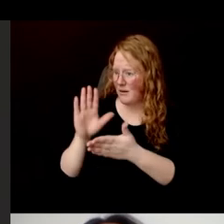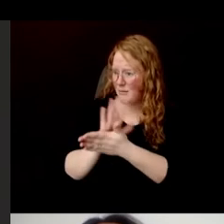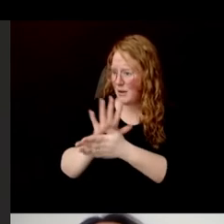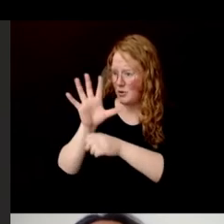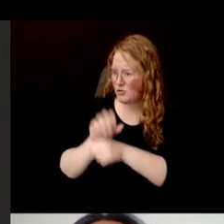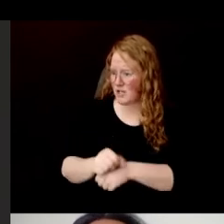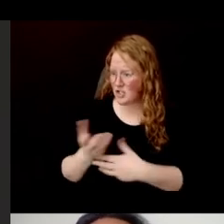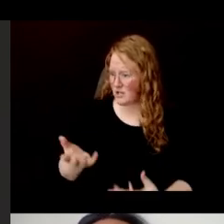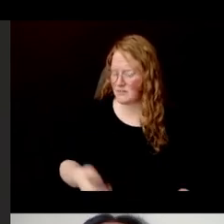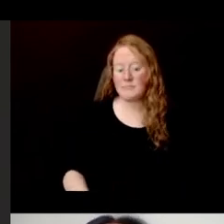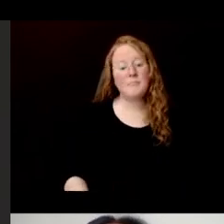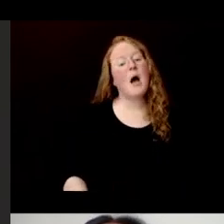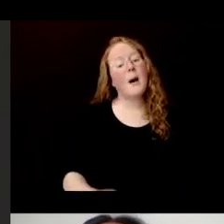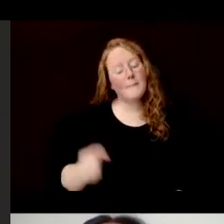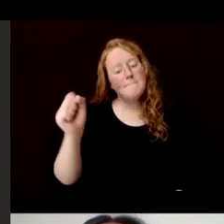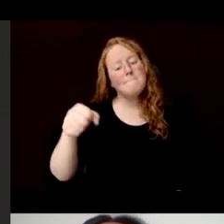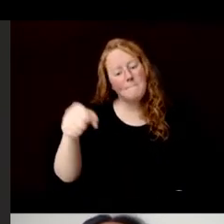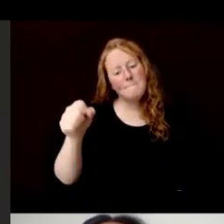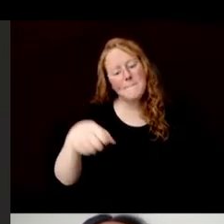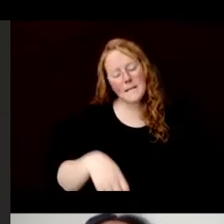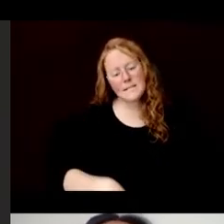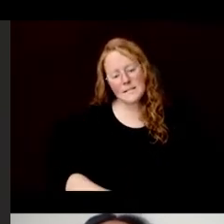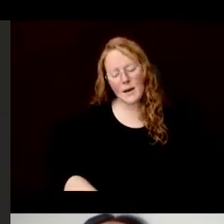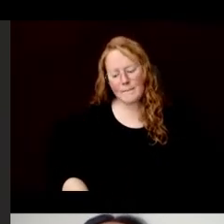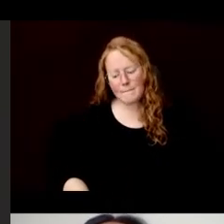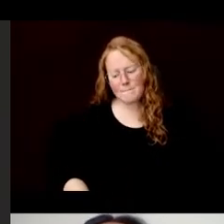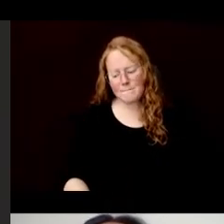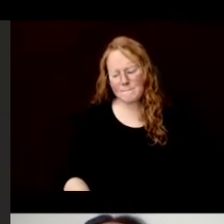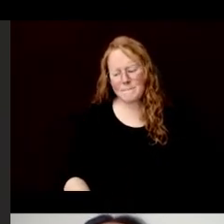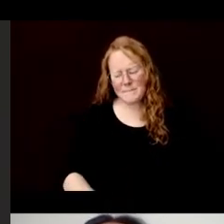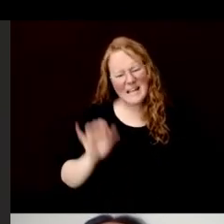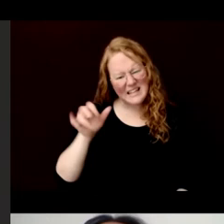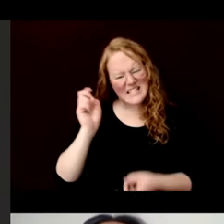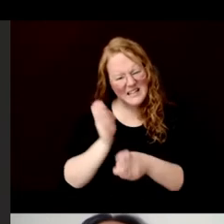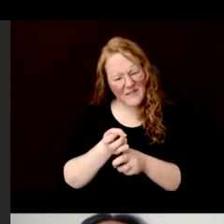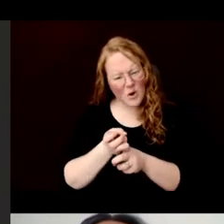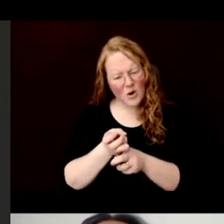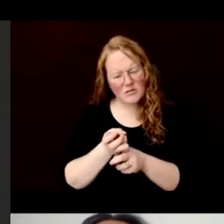Yes. That makes it kind of difficult to generalize.